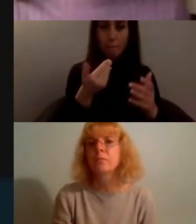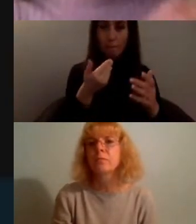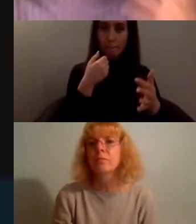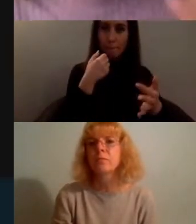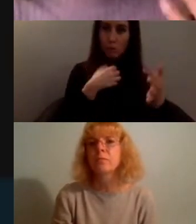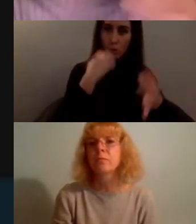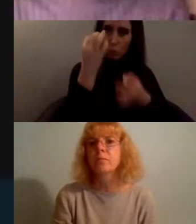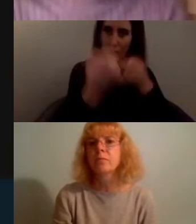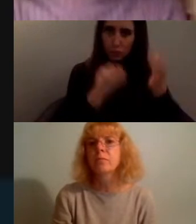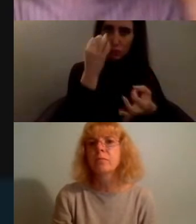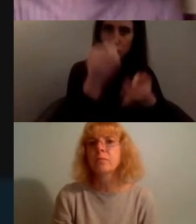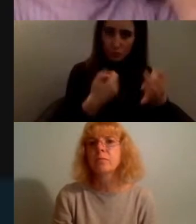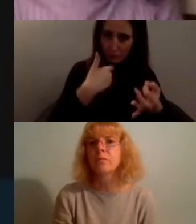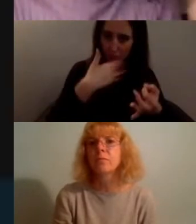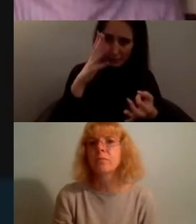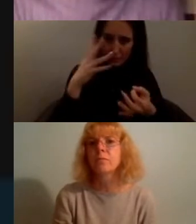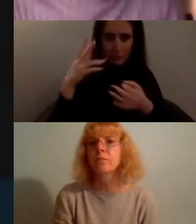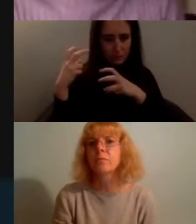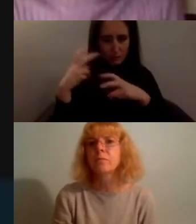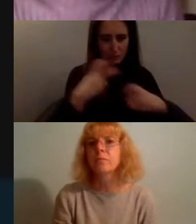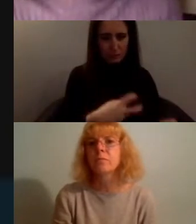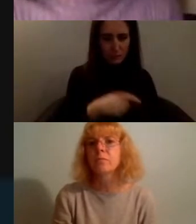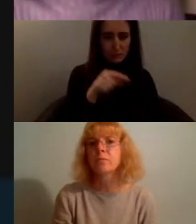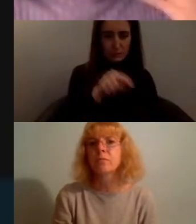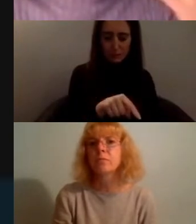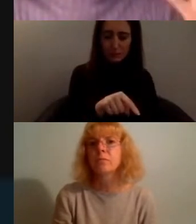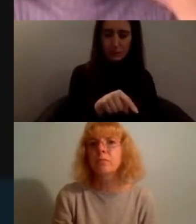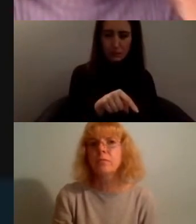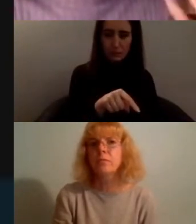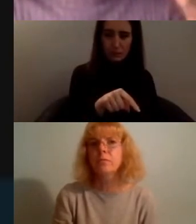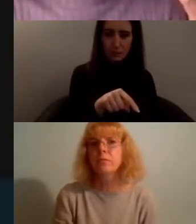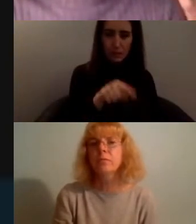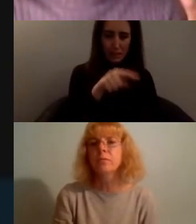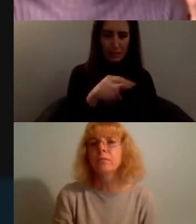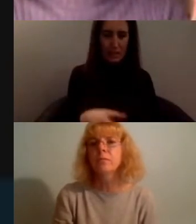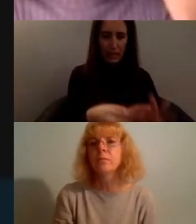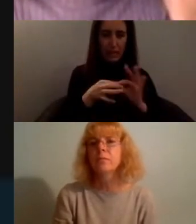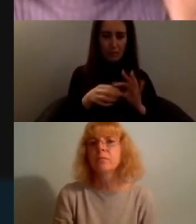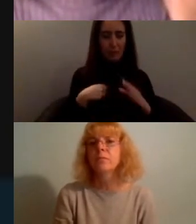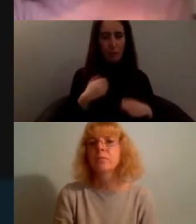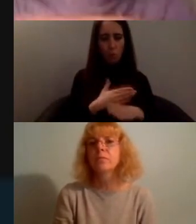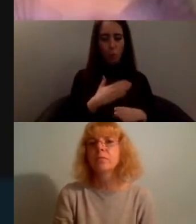good time for me to reflect on all of the work that i've been doing is how my work and